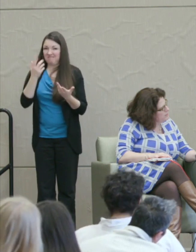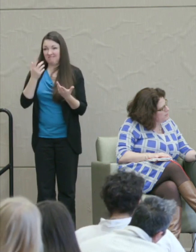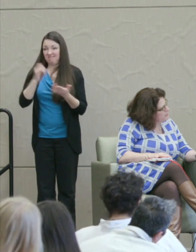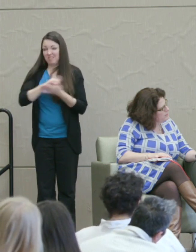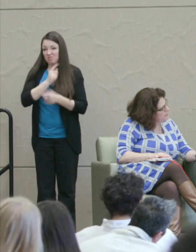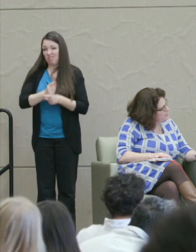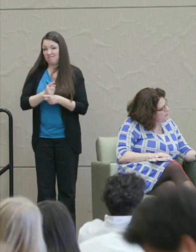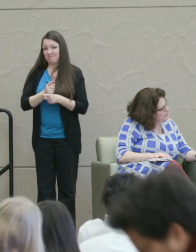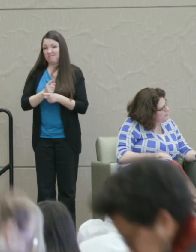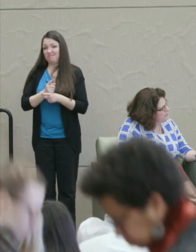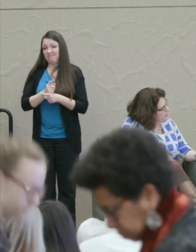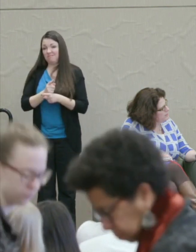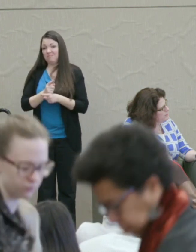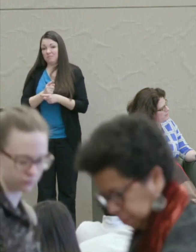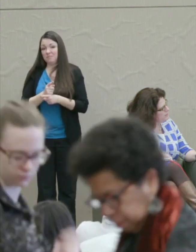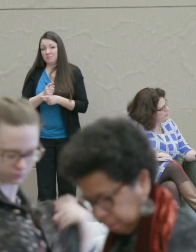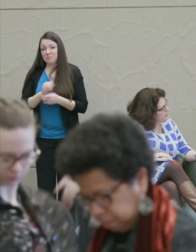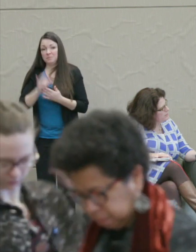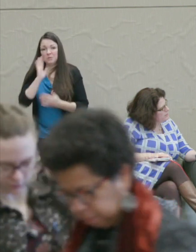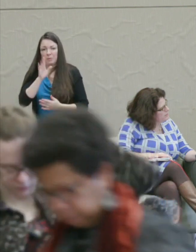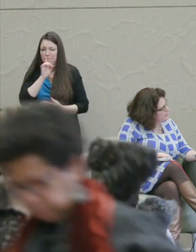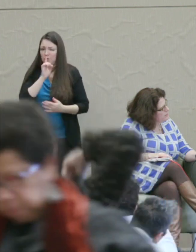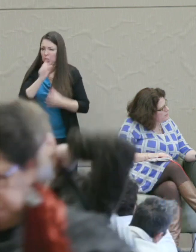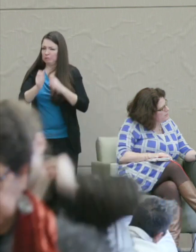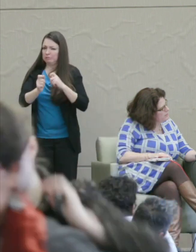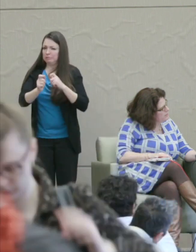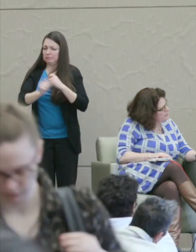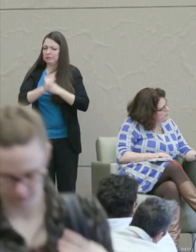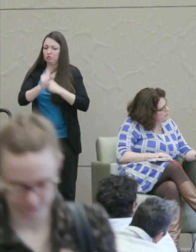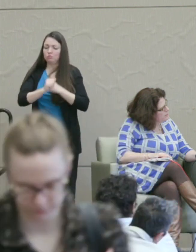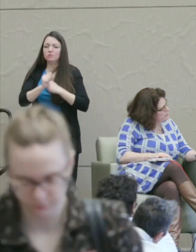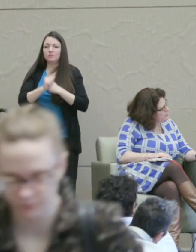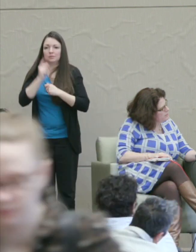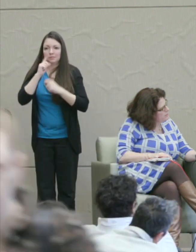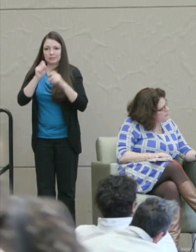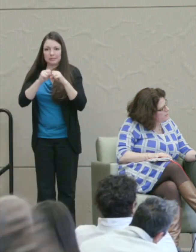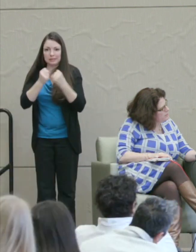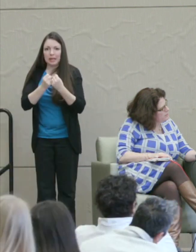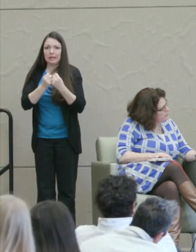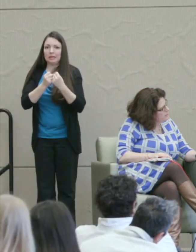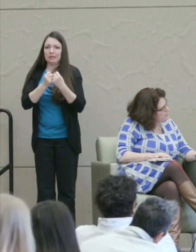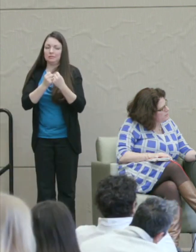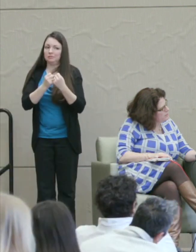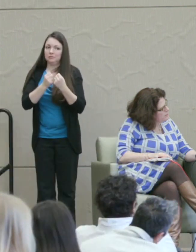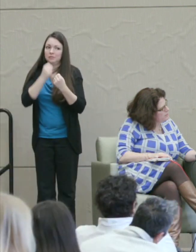So that would be very, very dangerous in society because it's incompatible with this forward